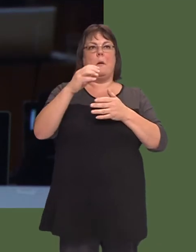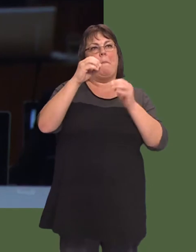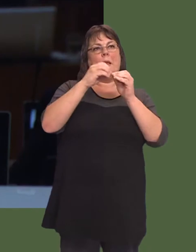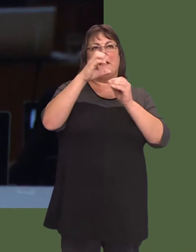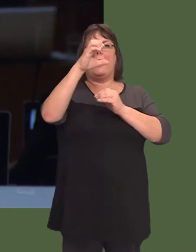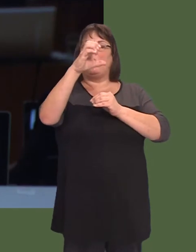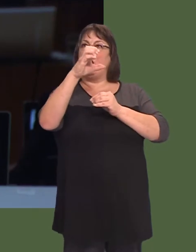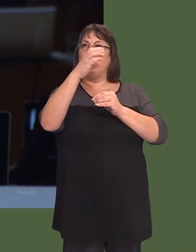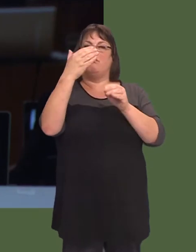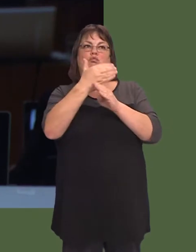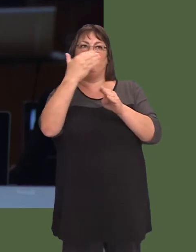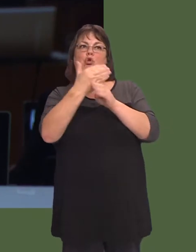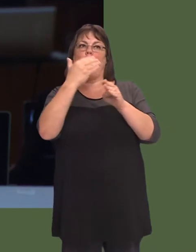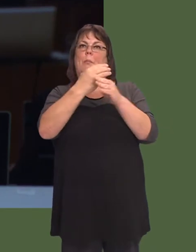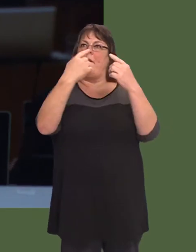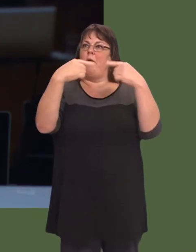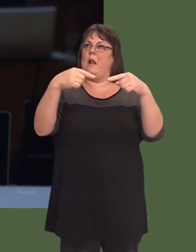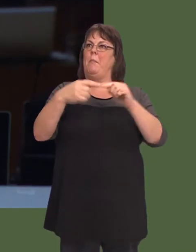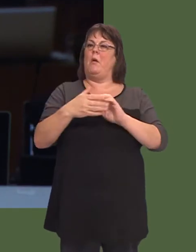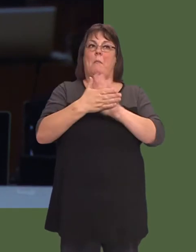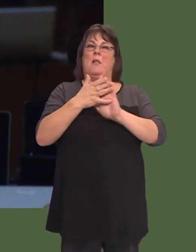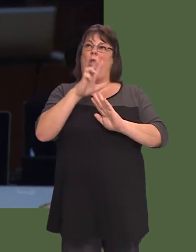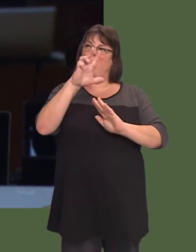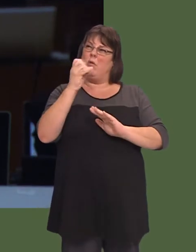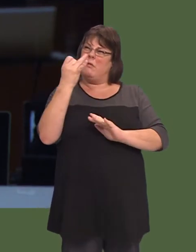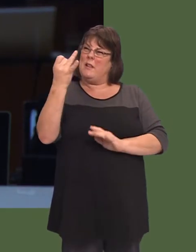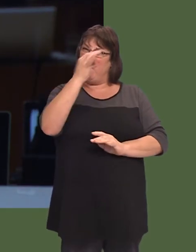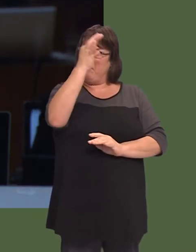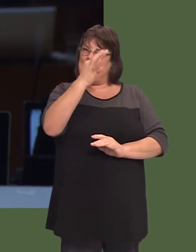Mae hyn yn cynrychioli 37 y cant oír holl swyddi meddygol syín wag yn y gwasanaeth